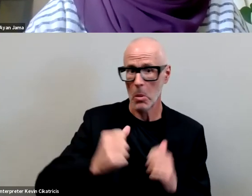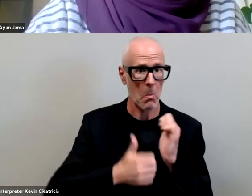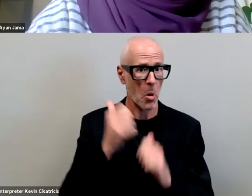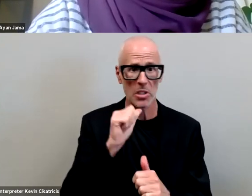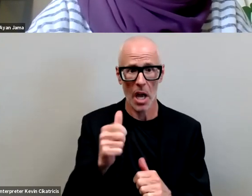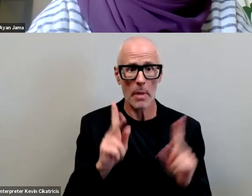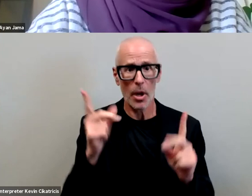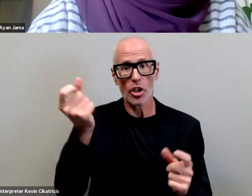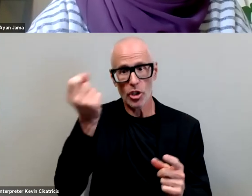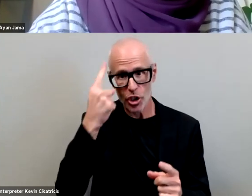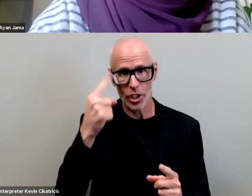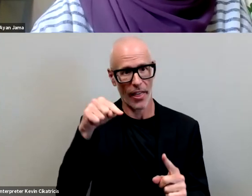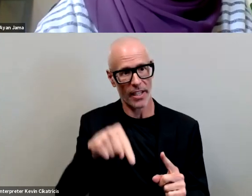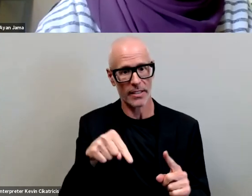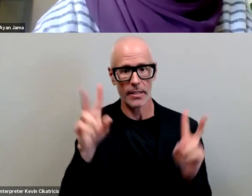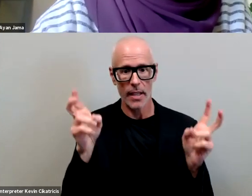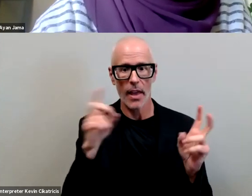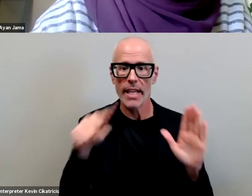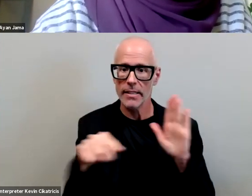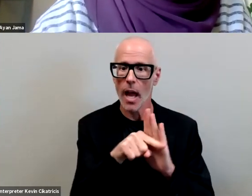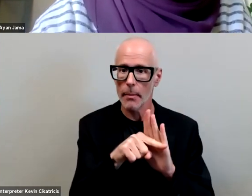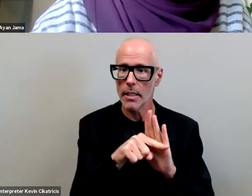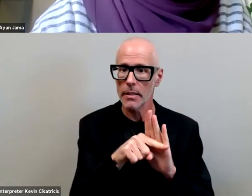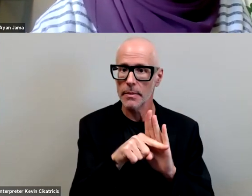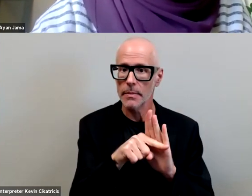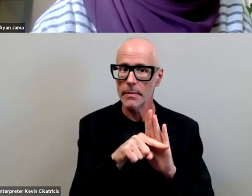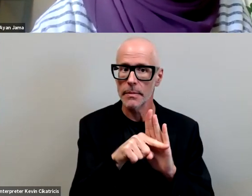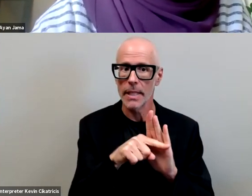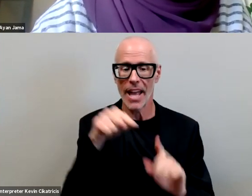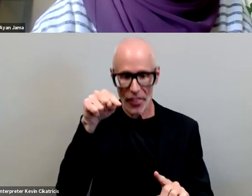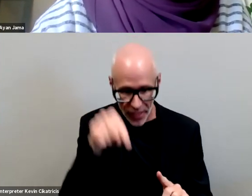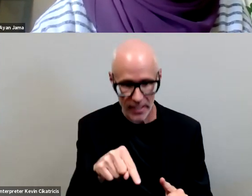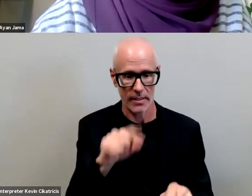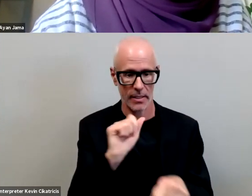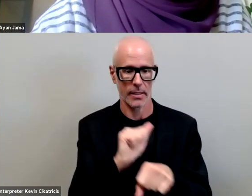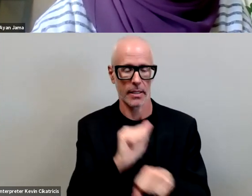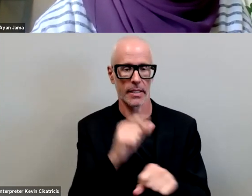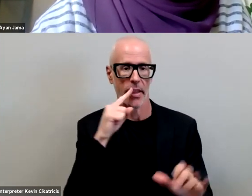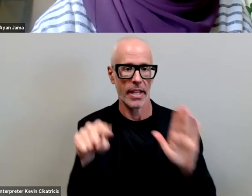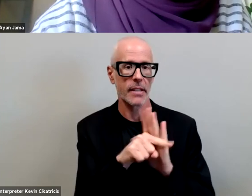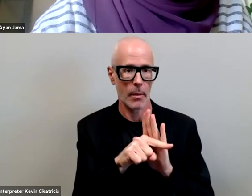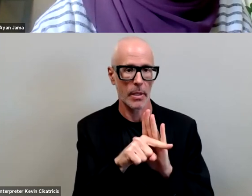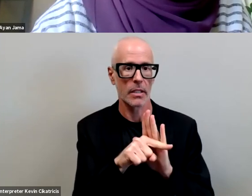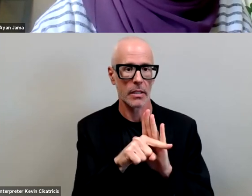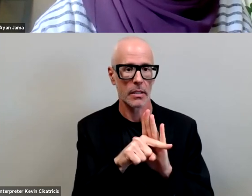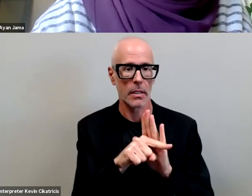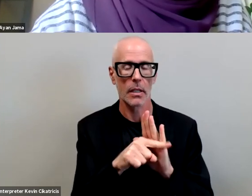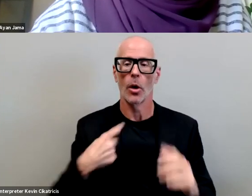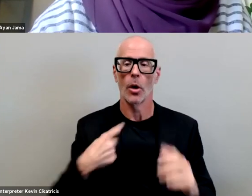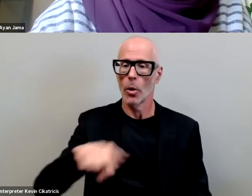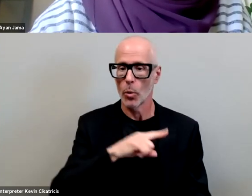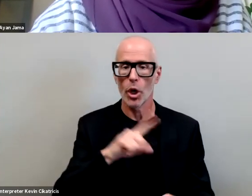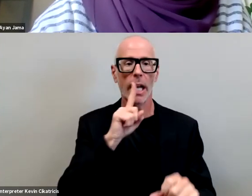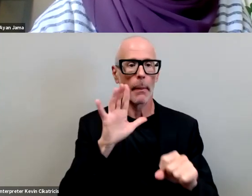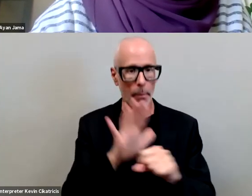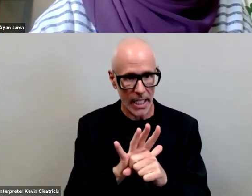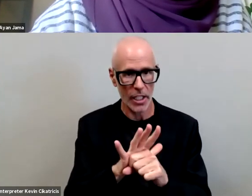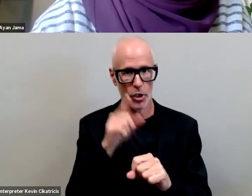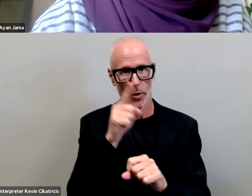the assignment um this is the assignment given that we've committed ourselves to this mission